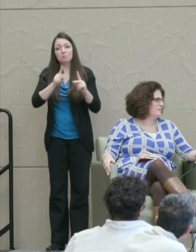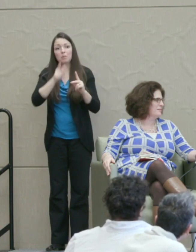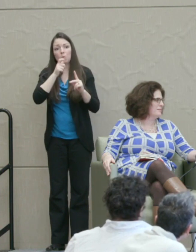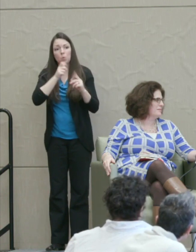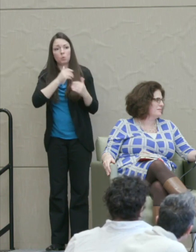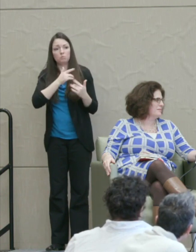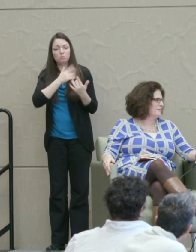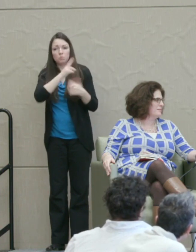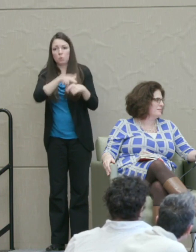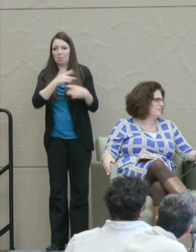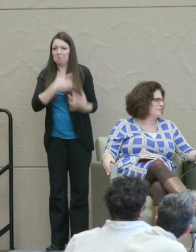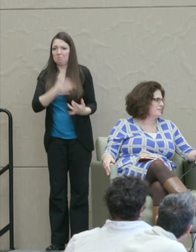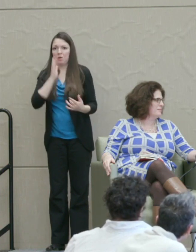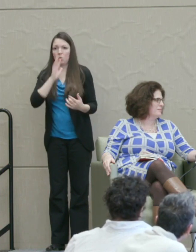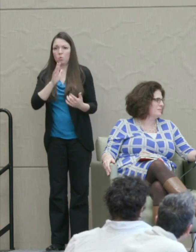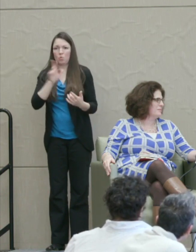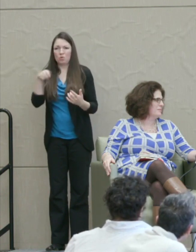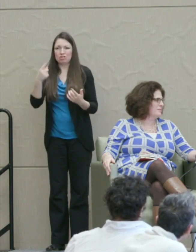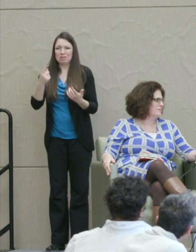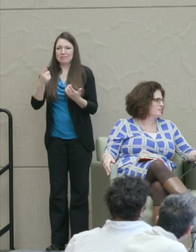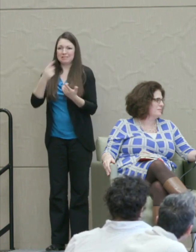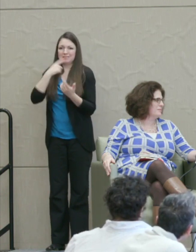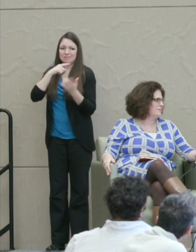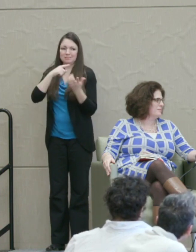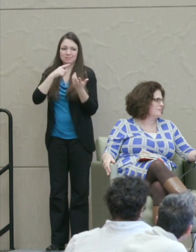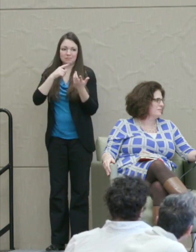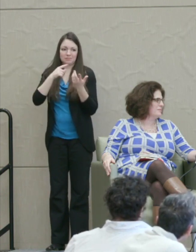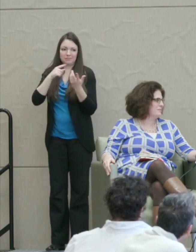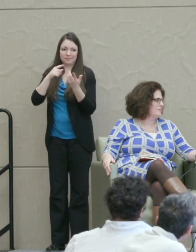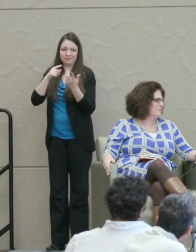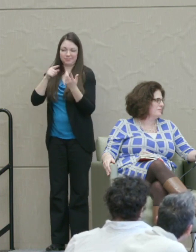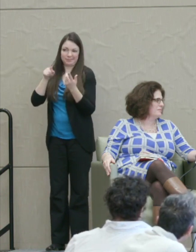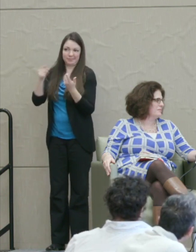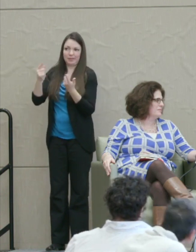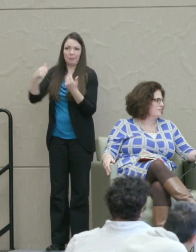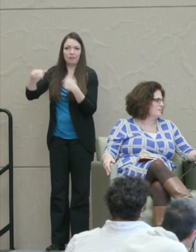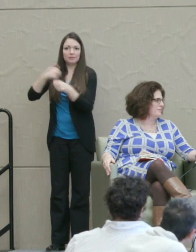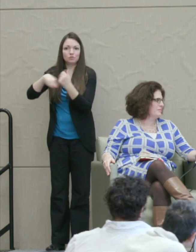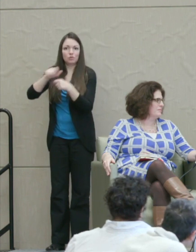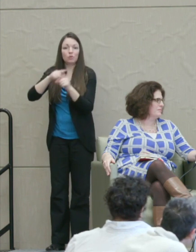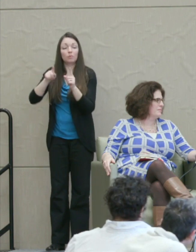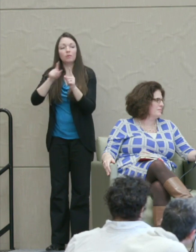have just demonized one another but really listening and having a real dialog.